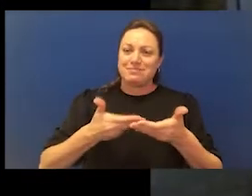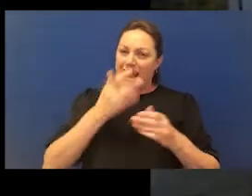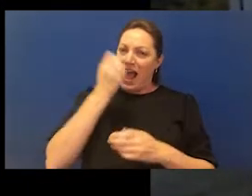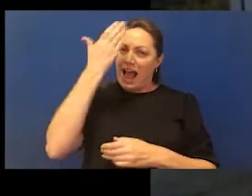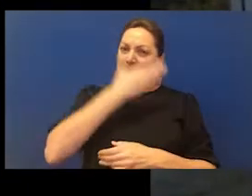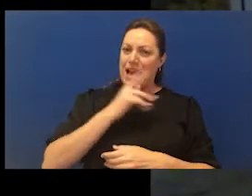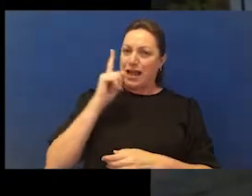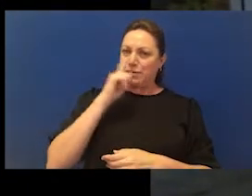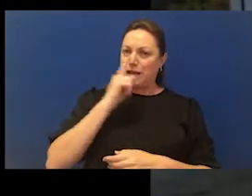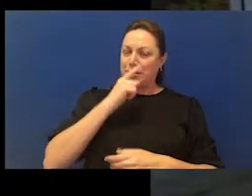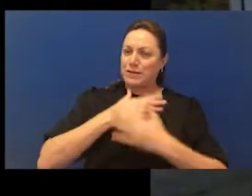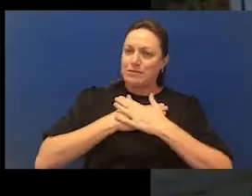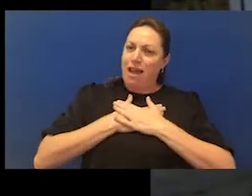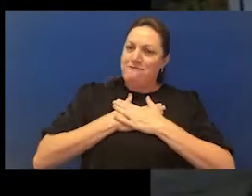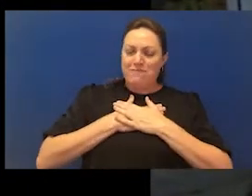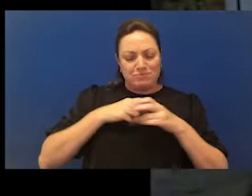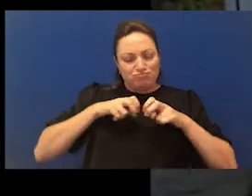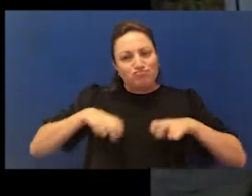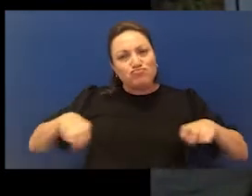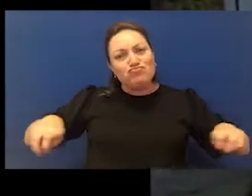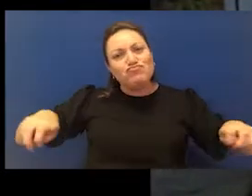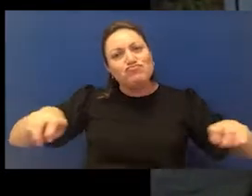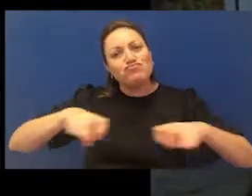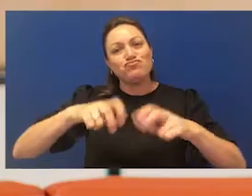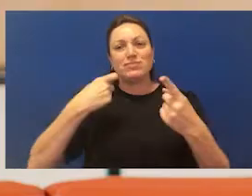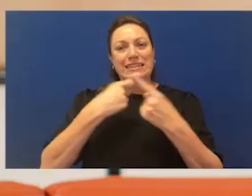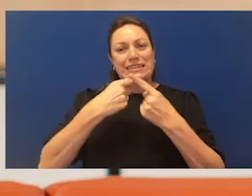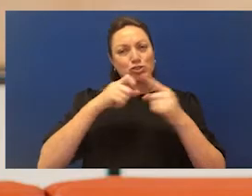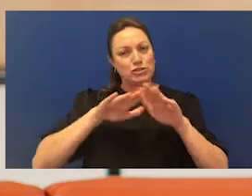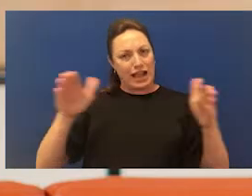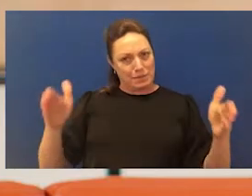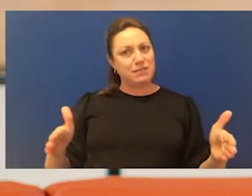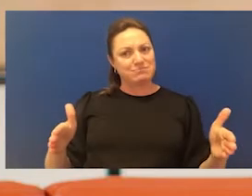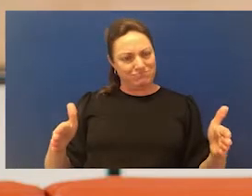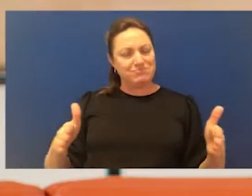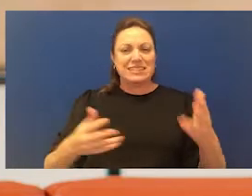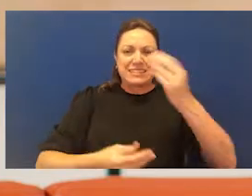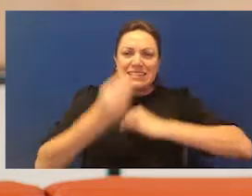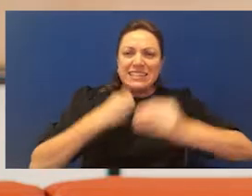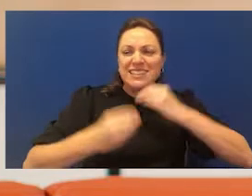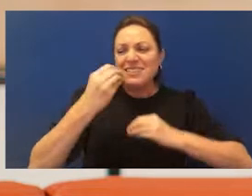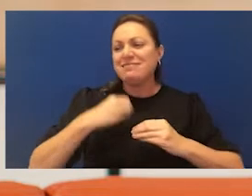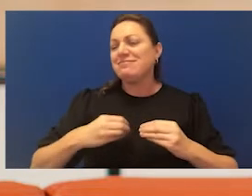to around the kitchen table where they just eat, you know, the tuckers are